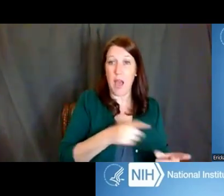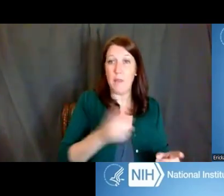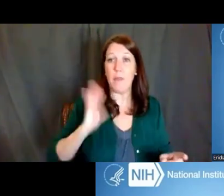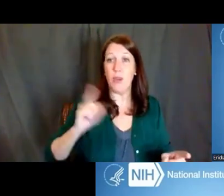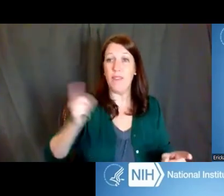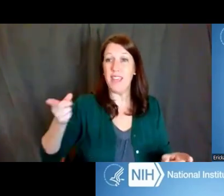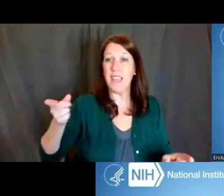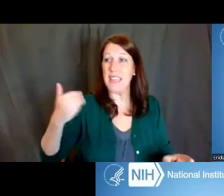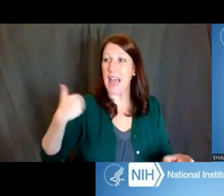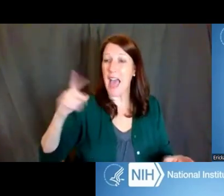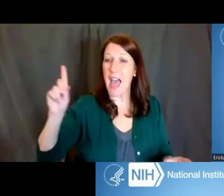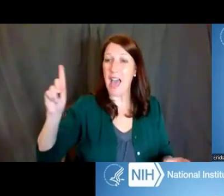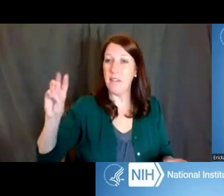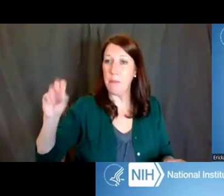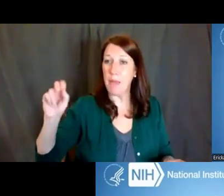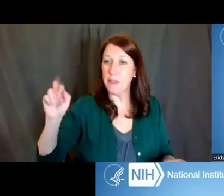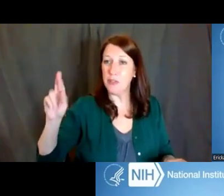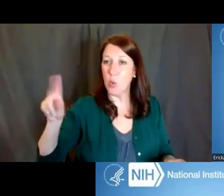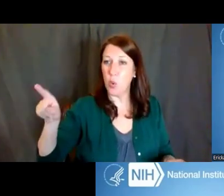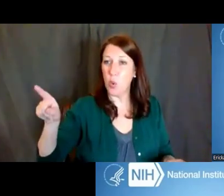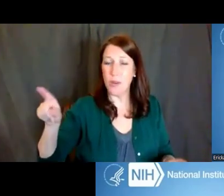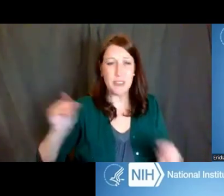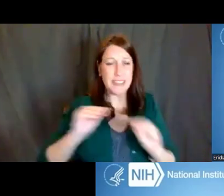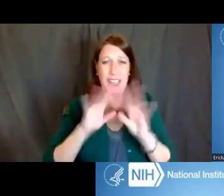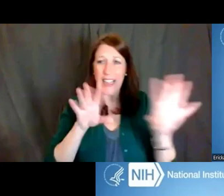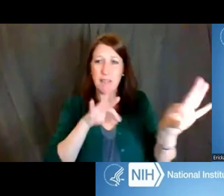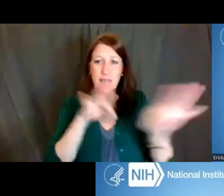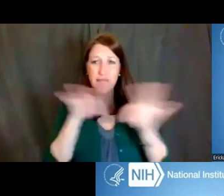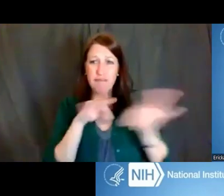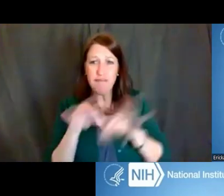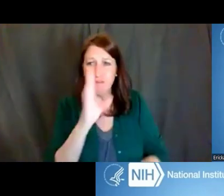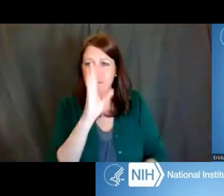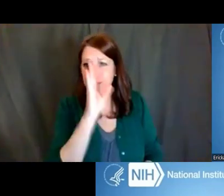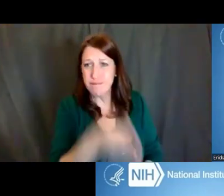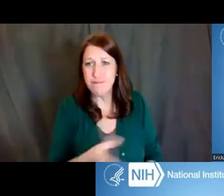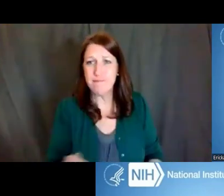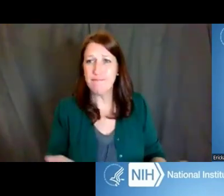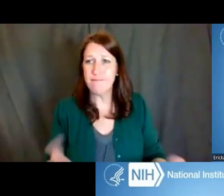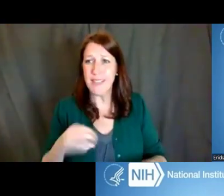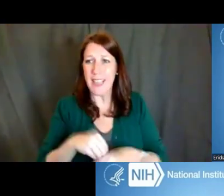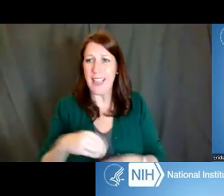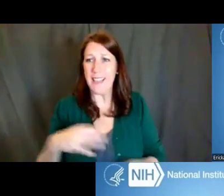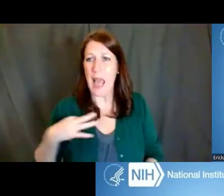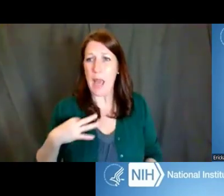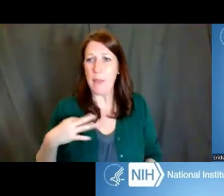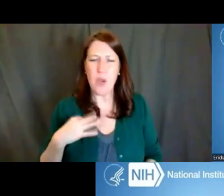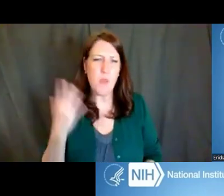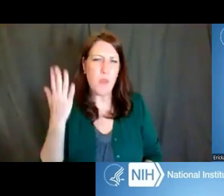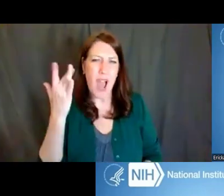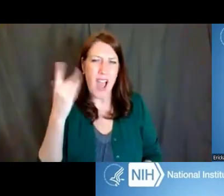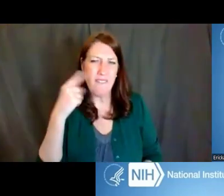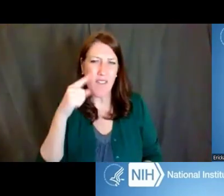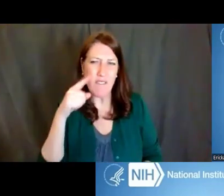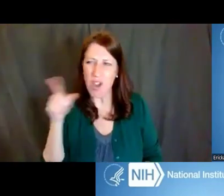just speak about that plainly and directly within your application. Why is that person there?